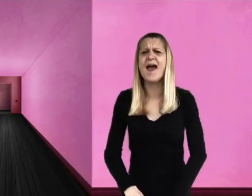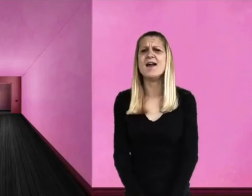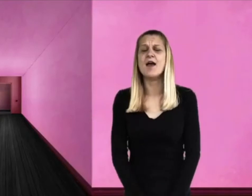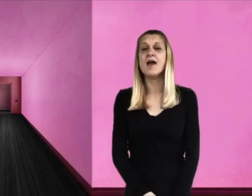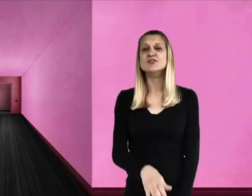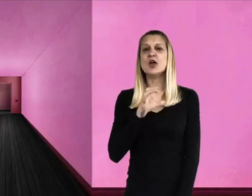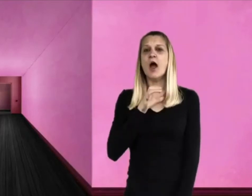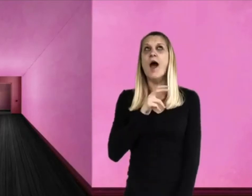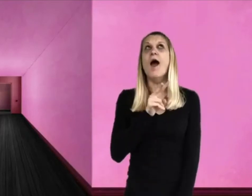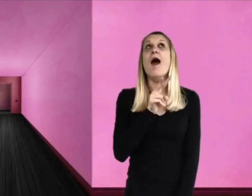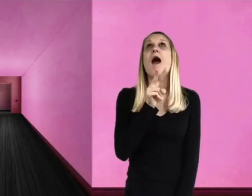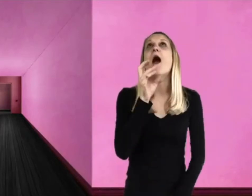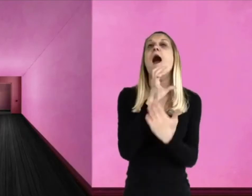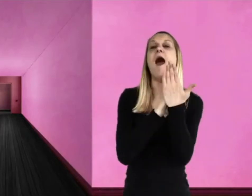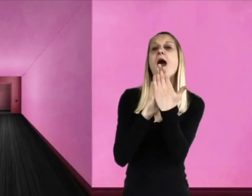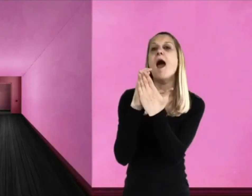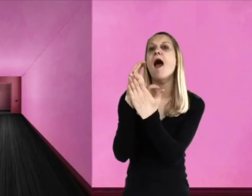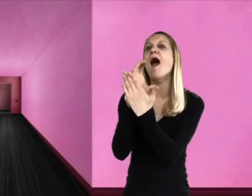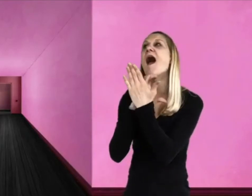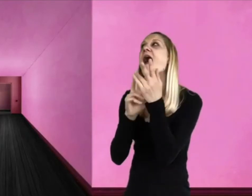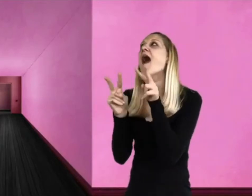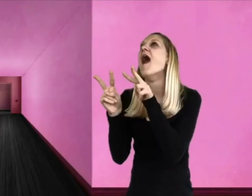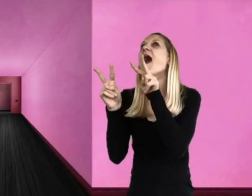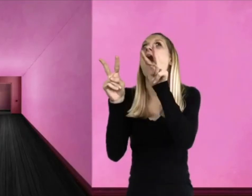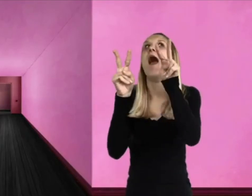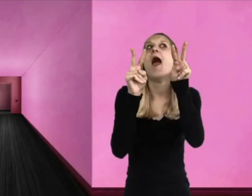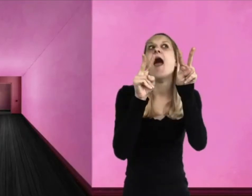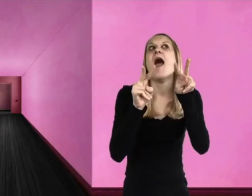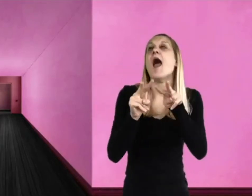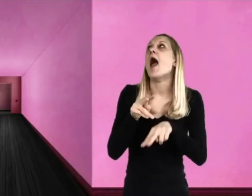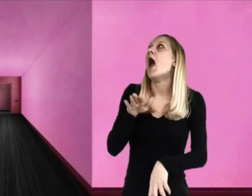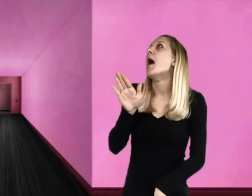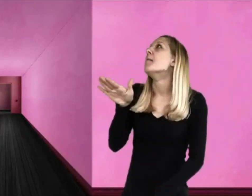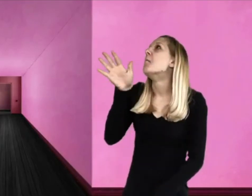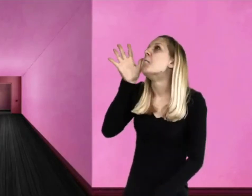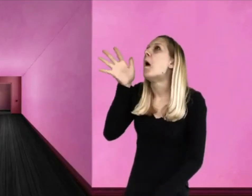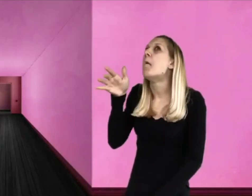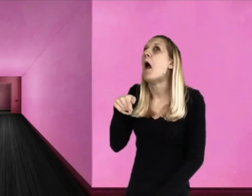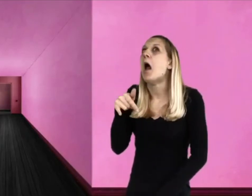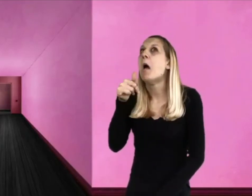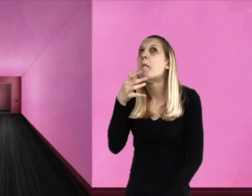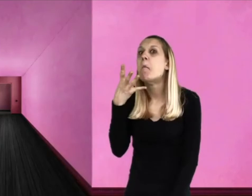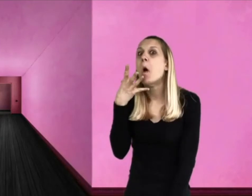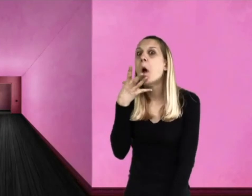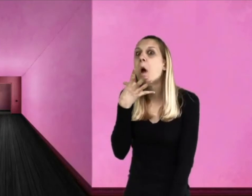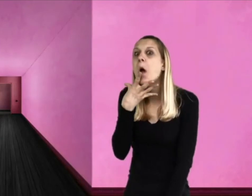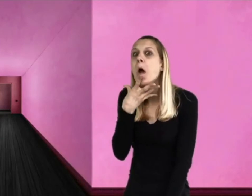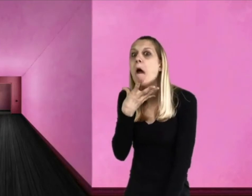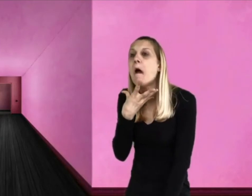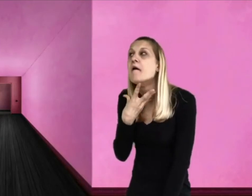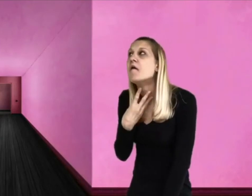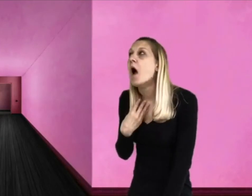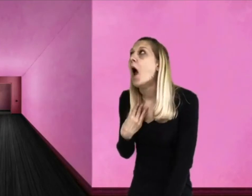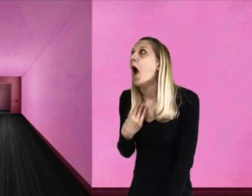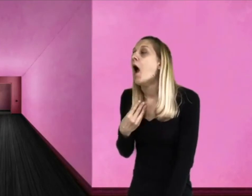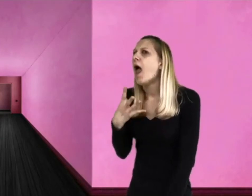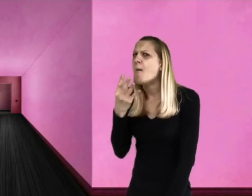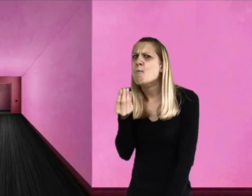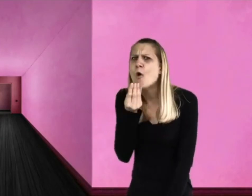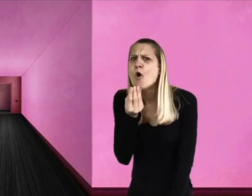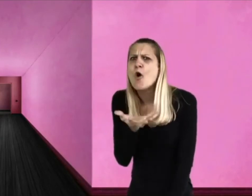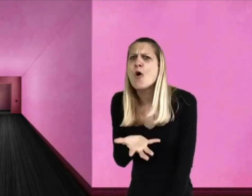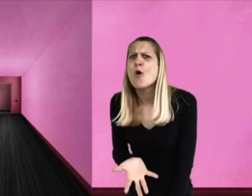"How lovely and warm!" whispered Charlie, looking at the pink walls and soft lighting.